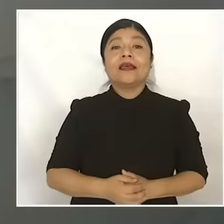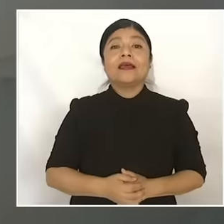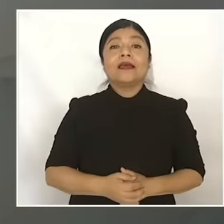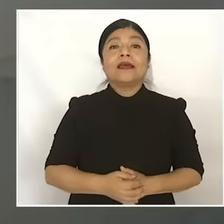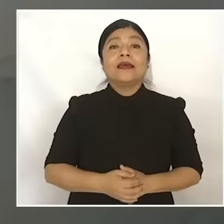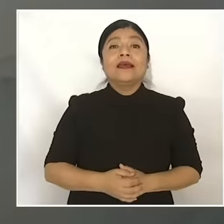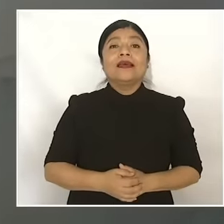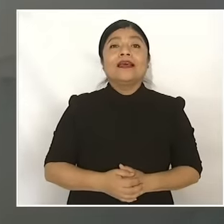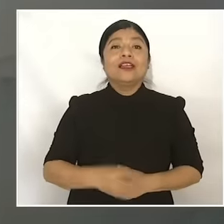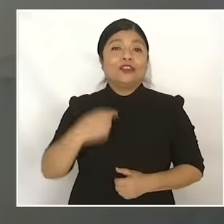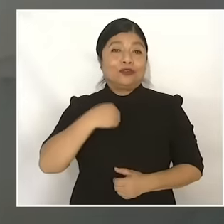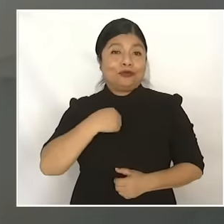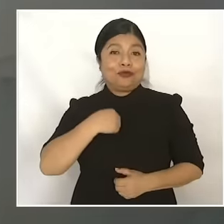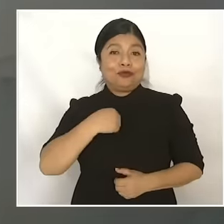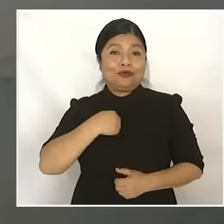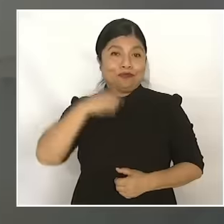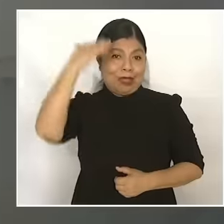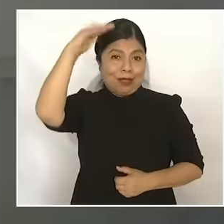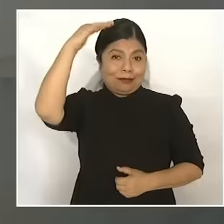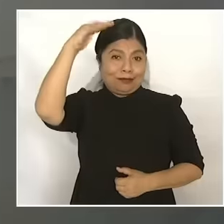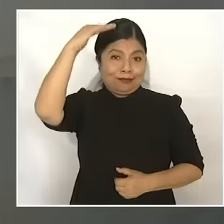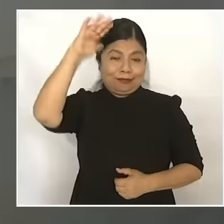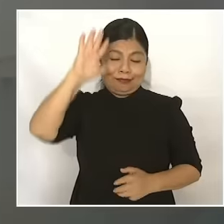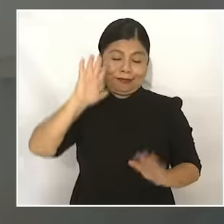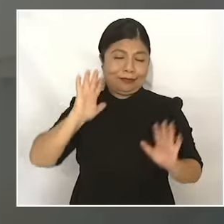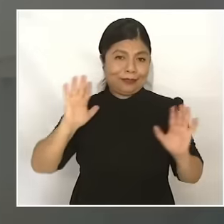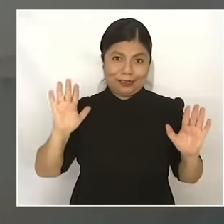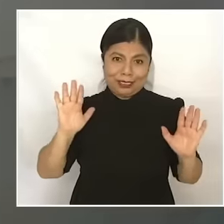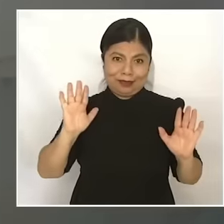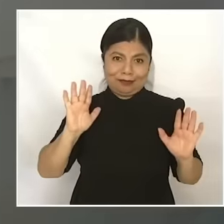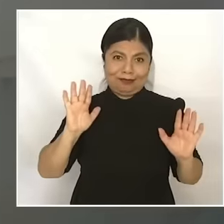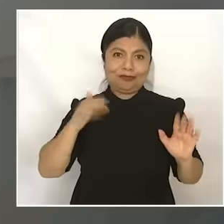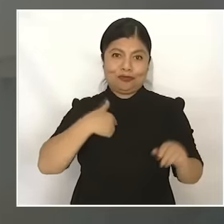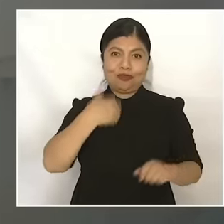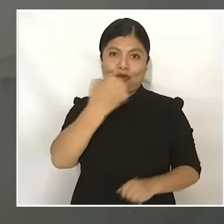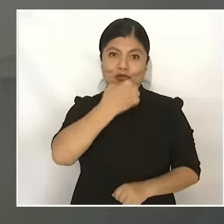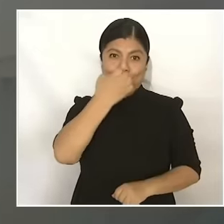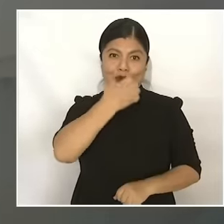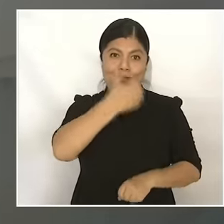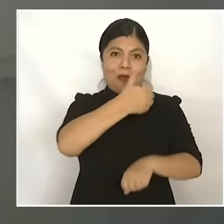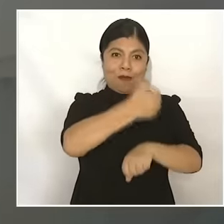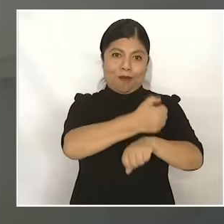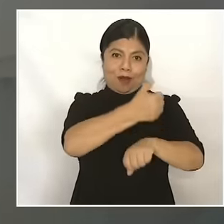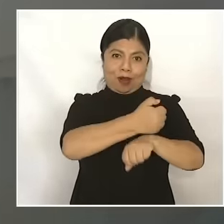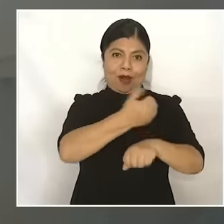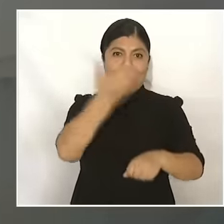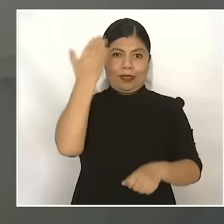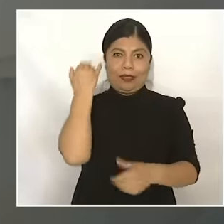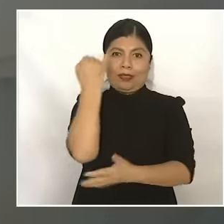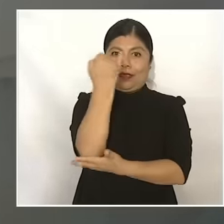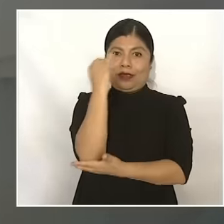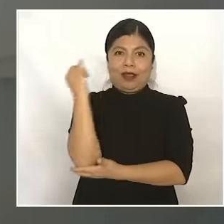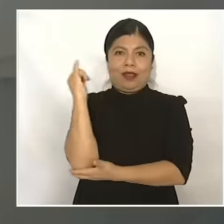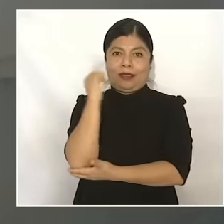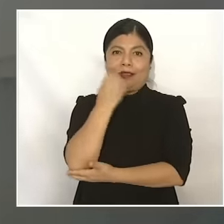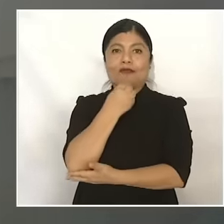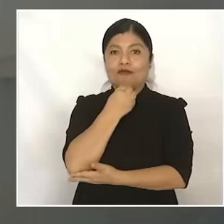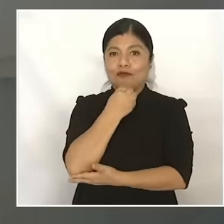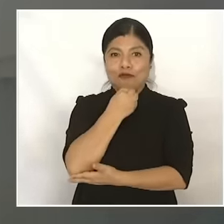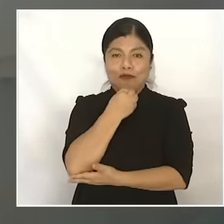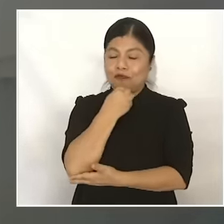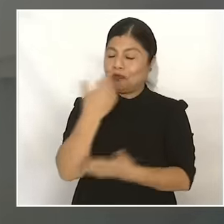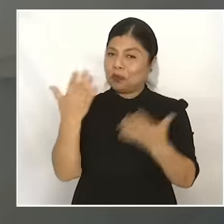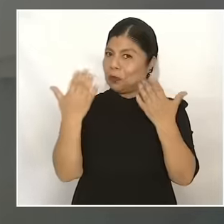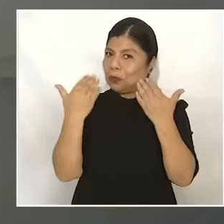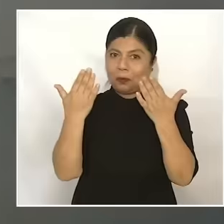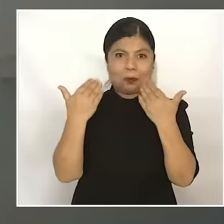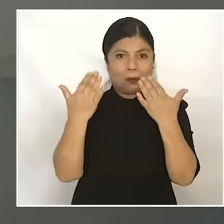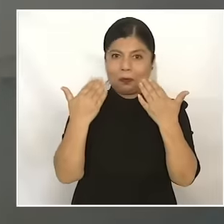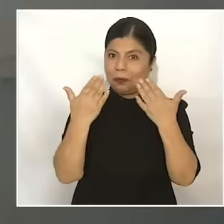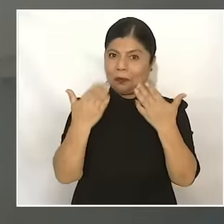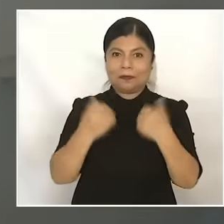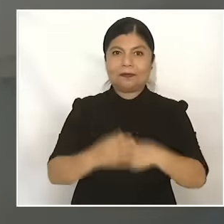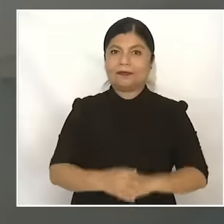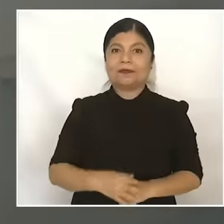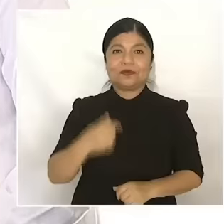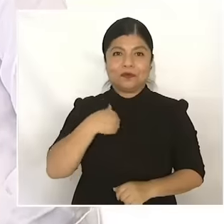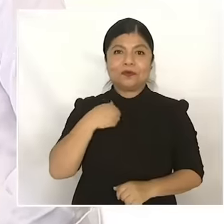talking about, got to primary school directly because there was no kindergarten, eh. And in our town, it